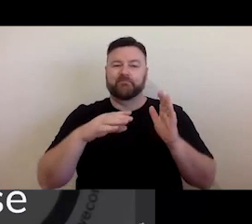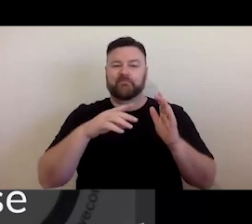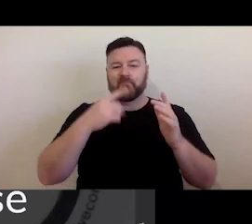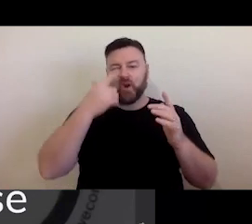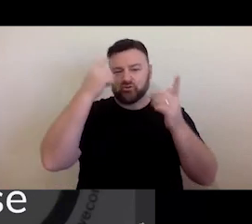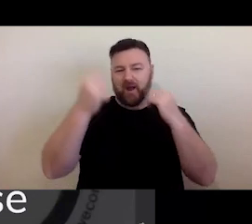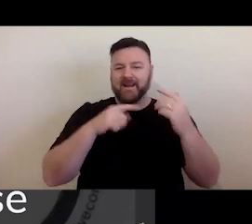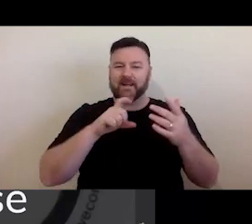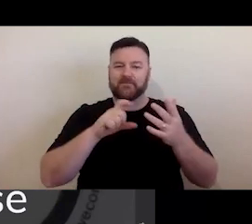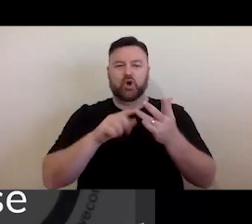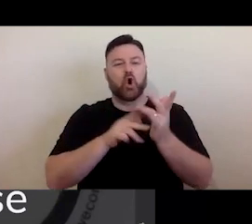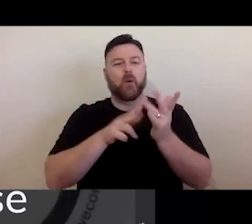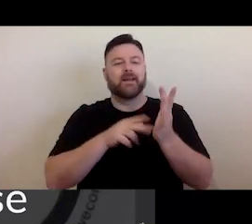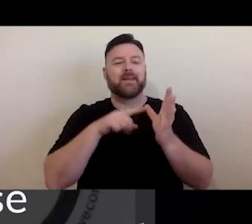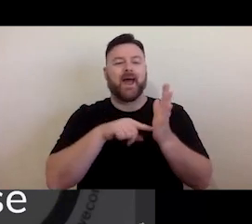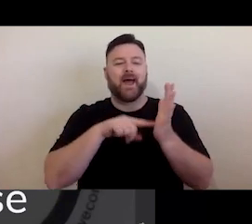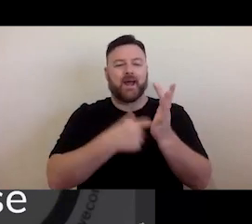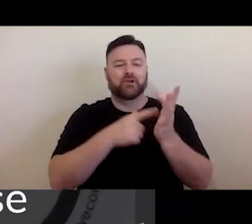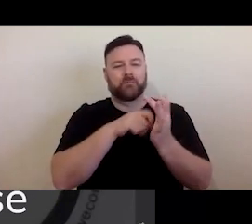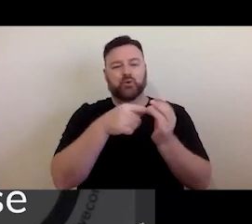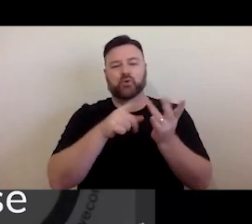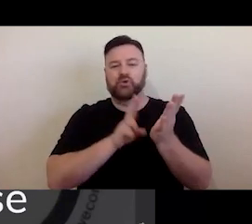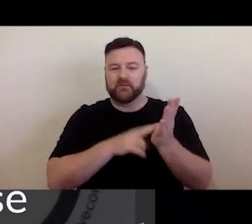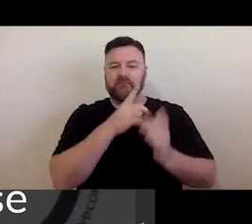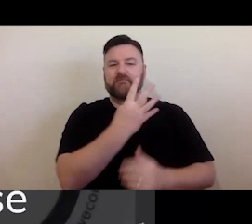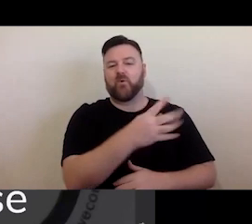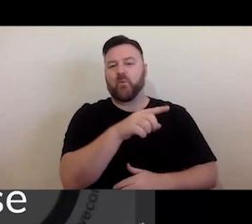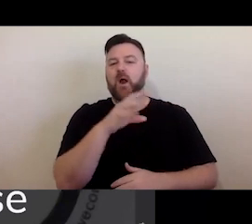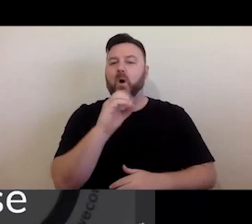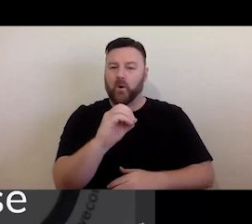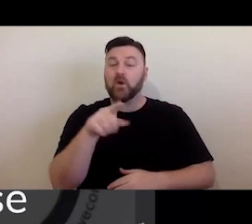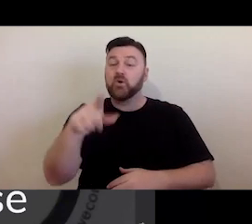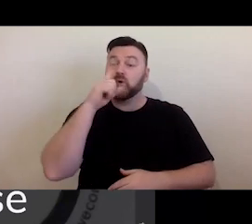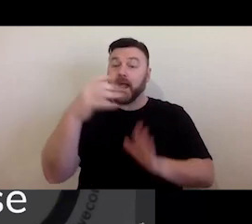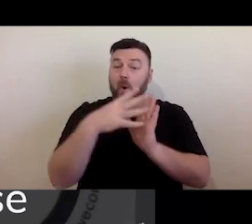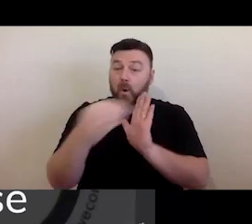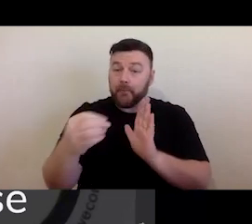means is that you're basically free to copy and redistribute it, or any modified version of it that you create, as long as you acknowledge